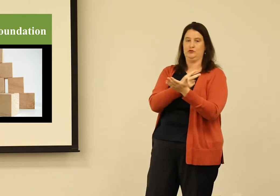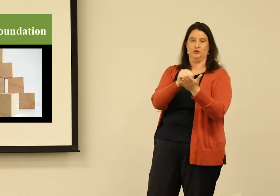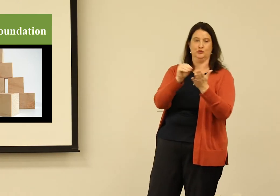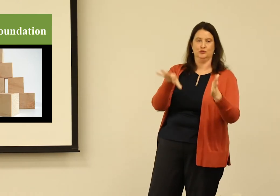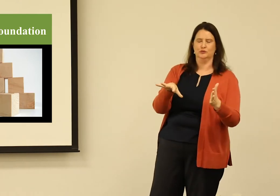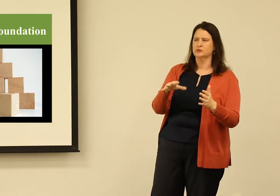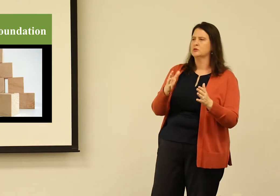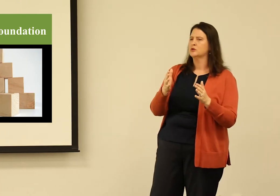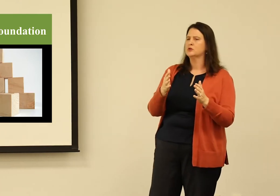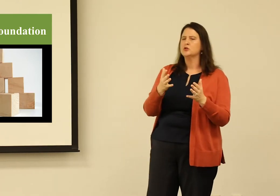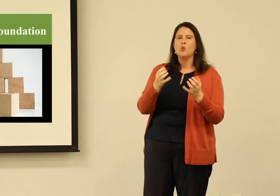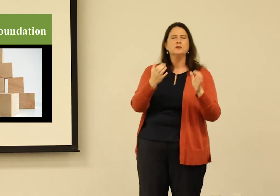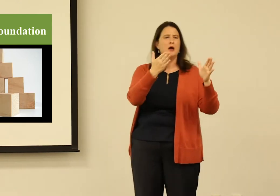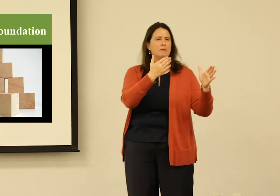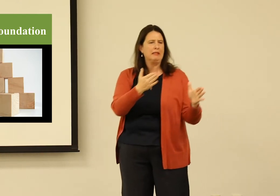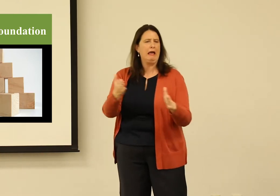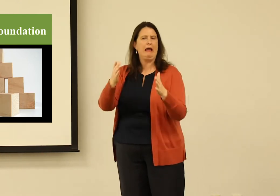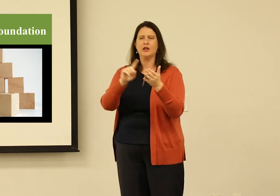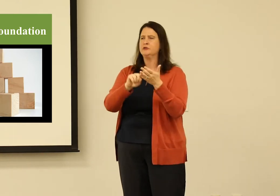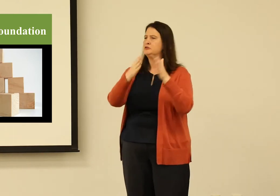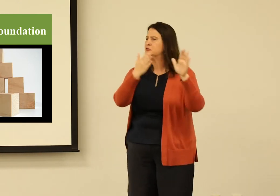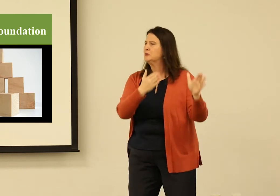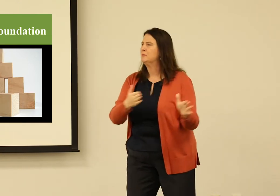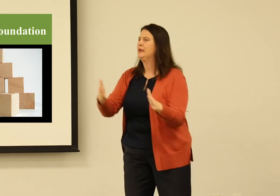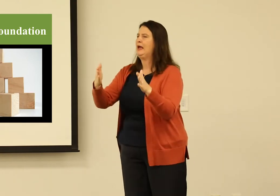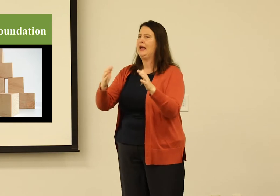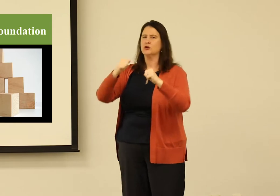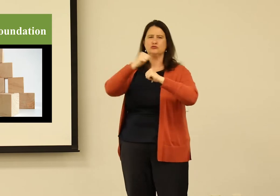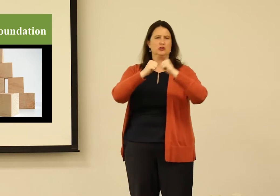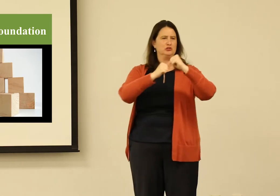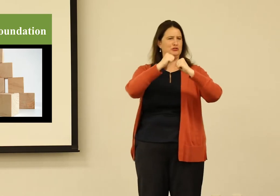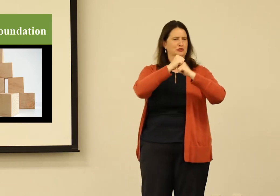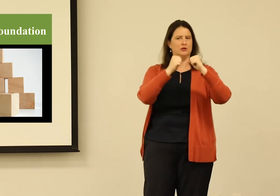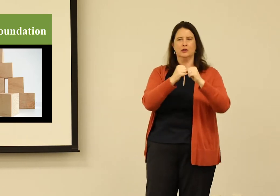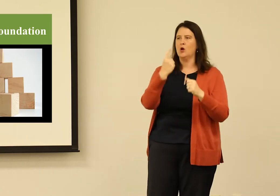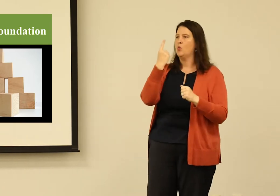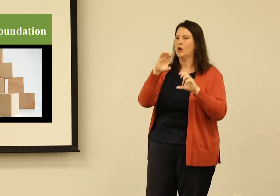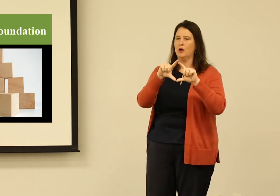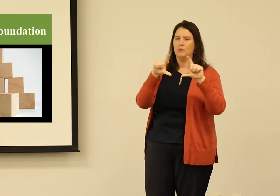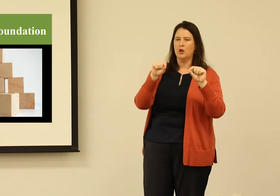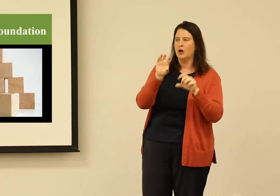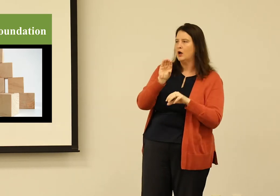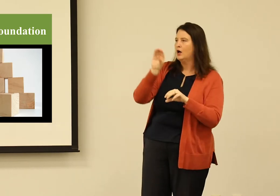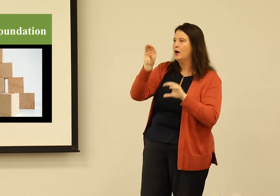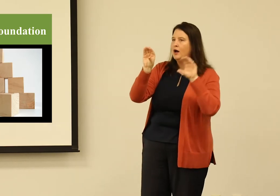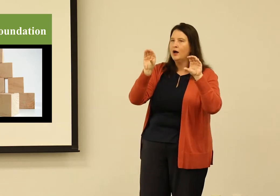When you tell graduate students "You want to plan your research. "You want to plan the structure of your research.